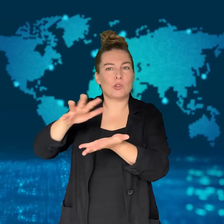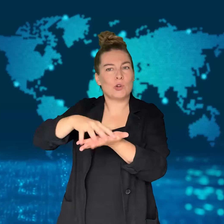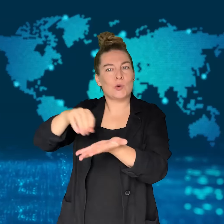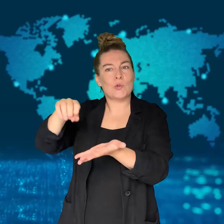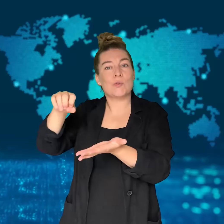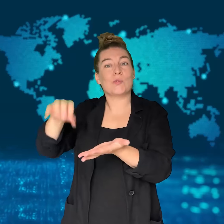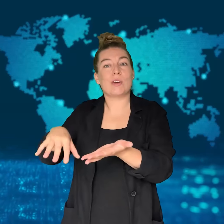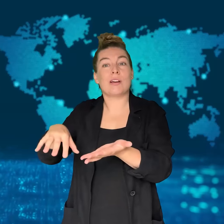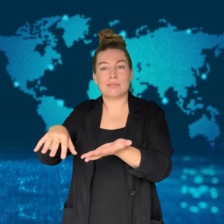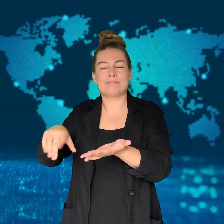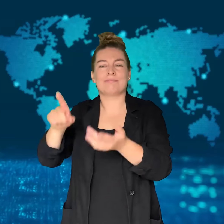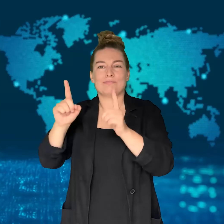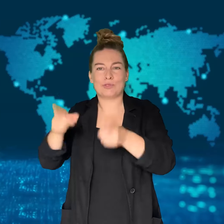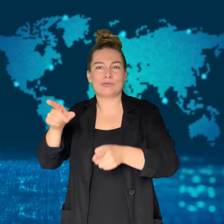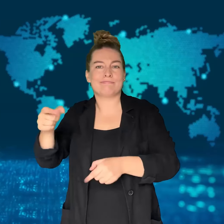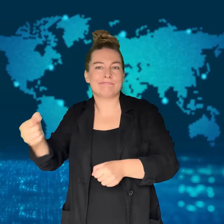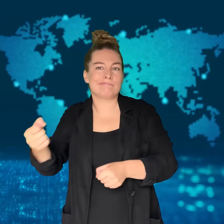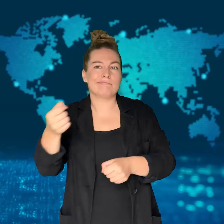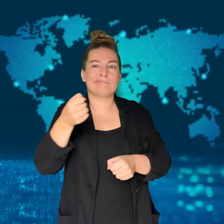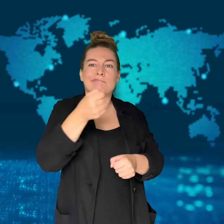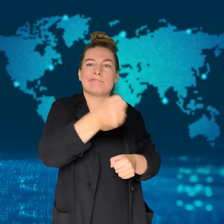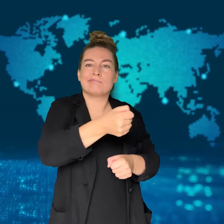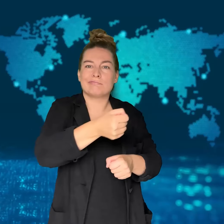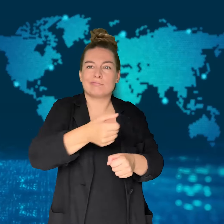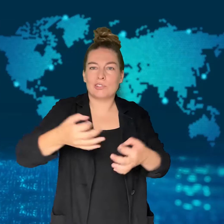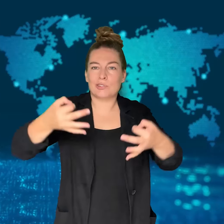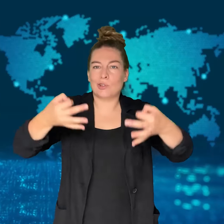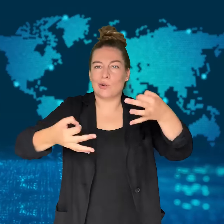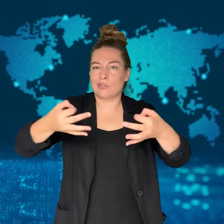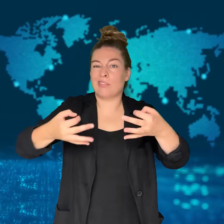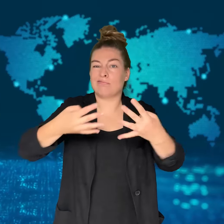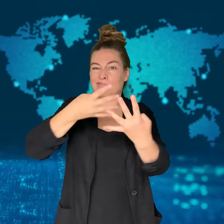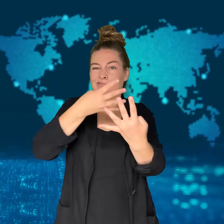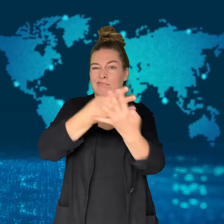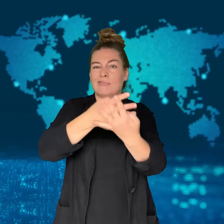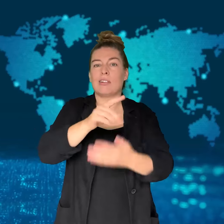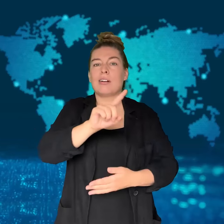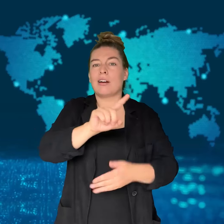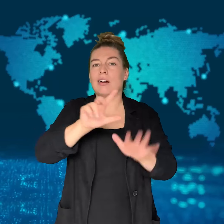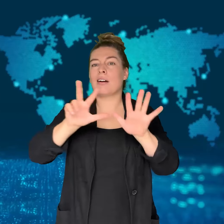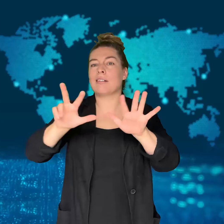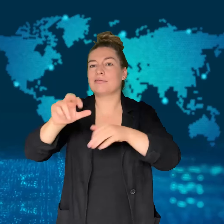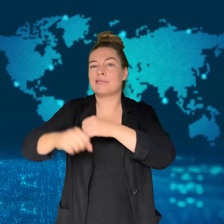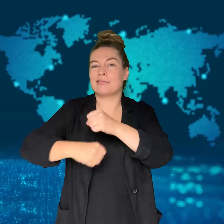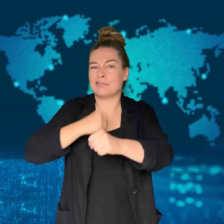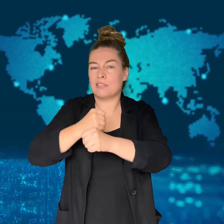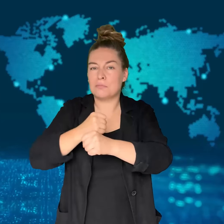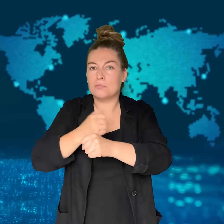He was removed from Parliamentary immunity earlier this year after